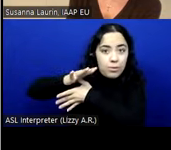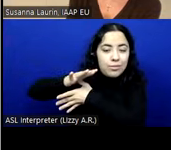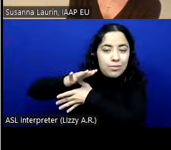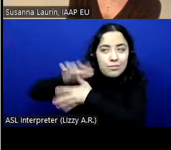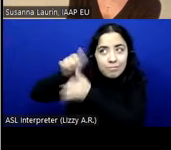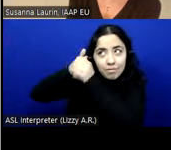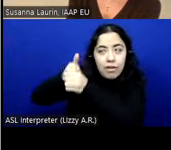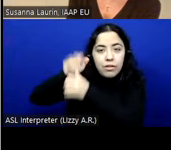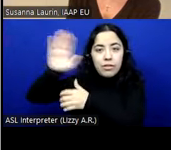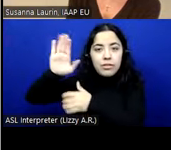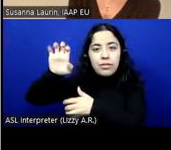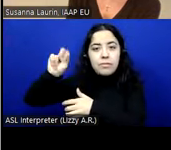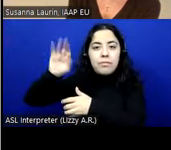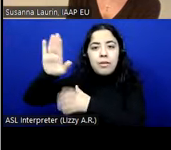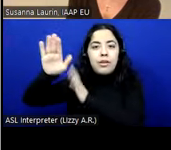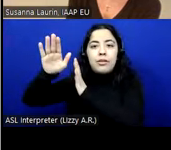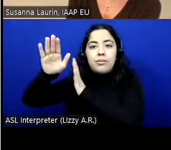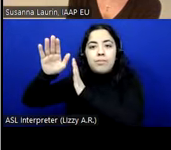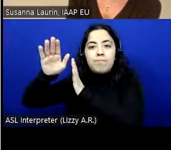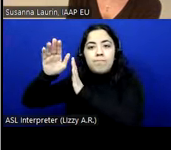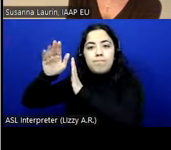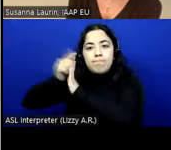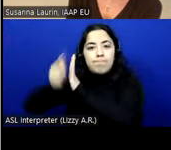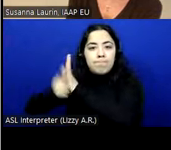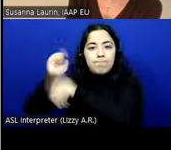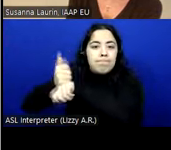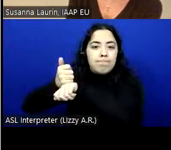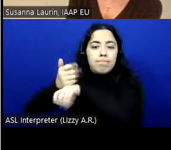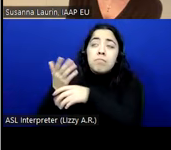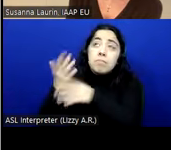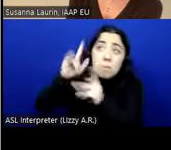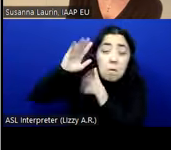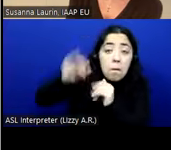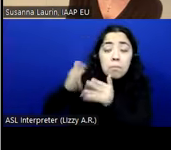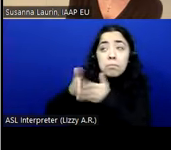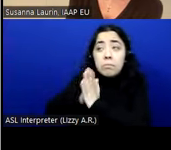Then hopefully we can ask the European Standard organizations to do something about creating,